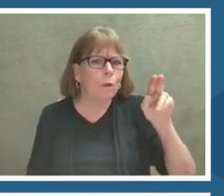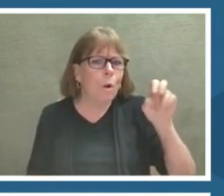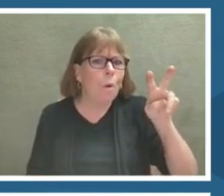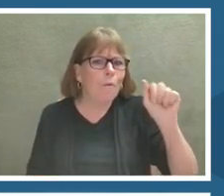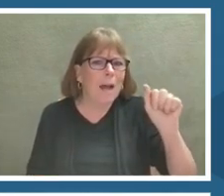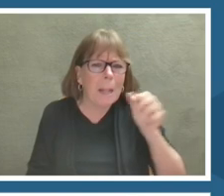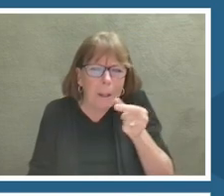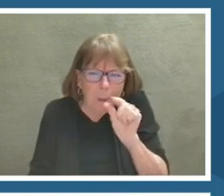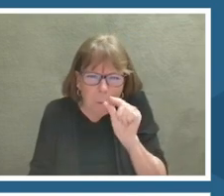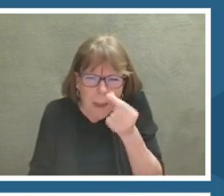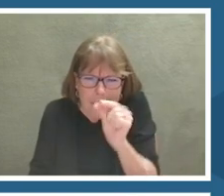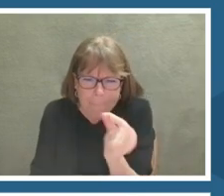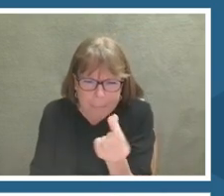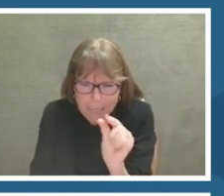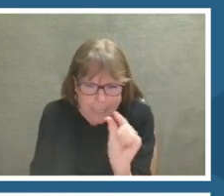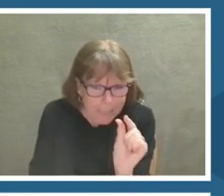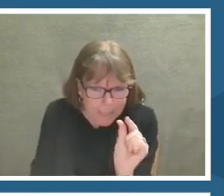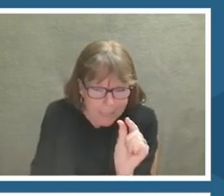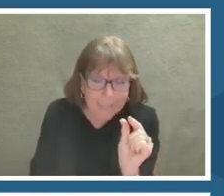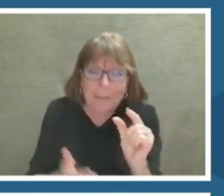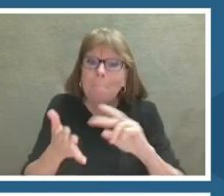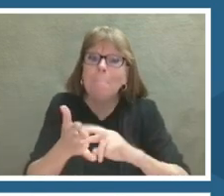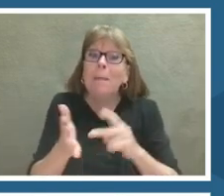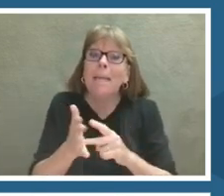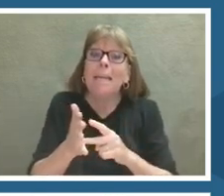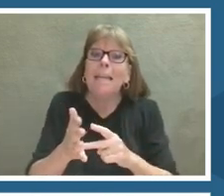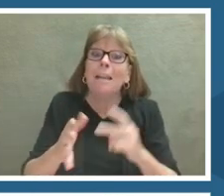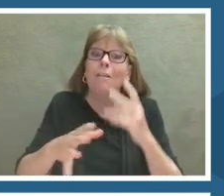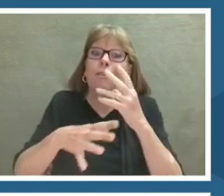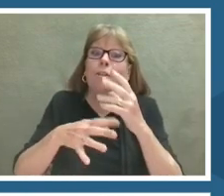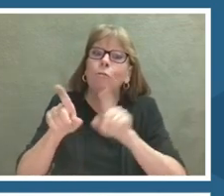stuff they start sneezes out when it dies.